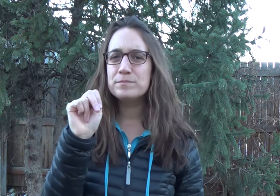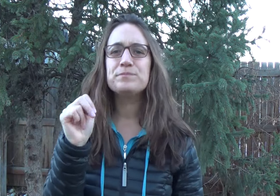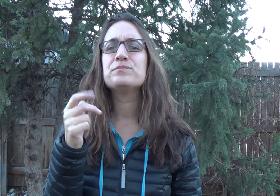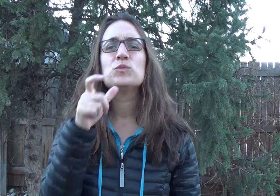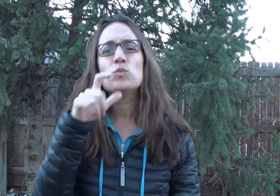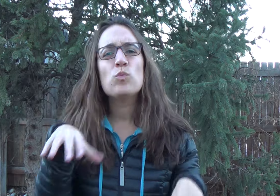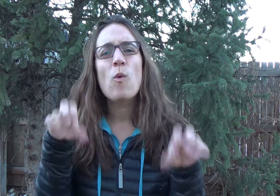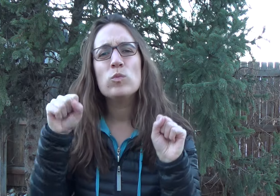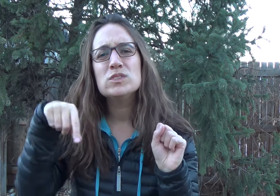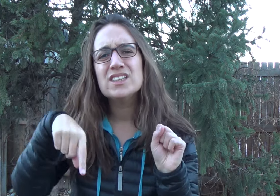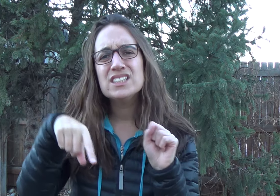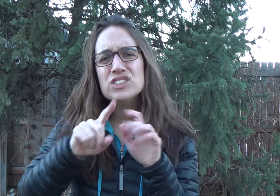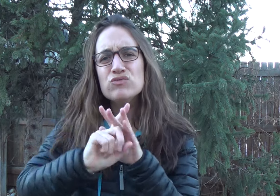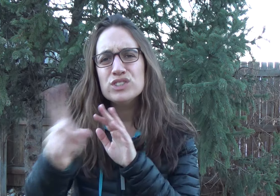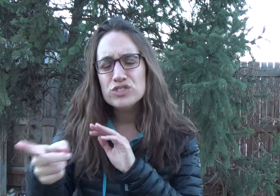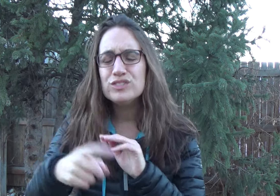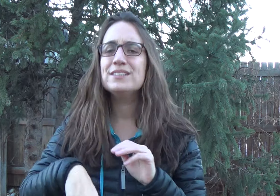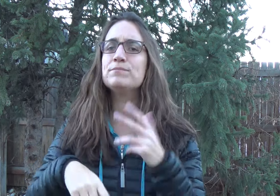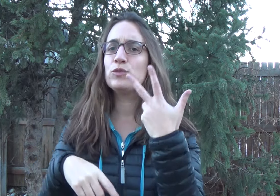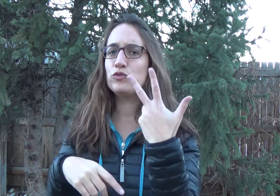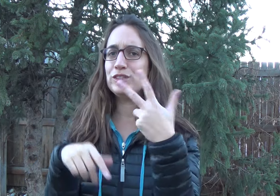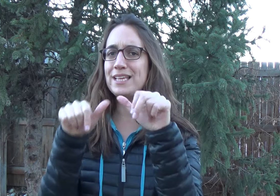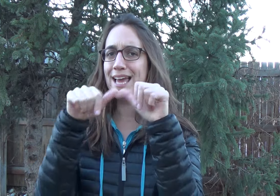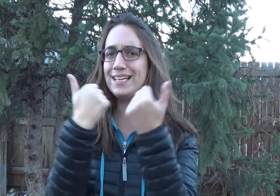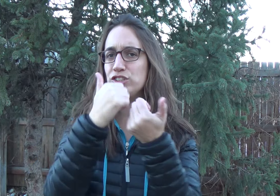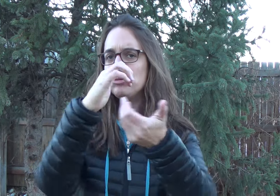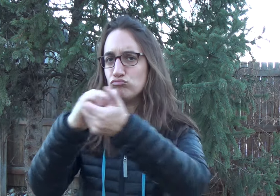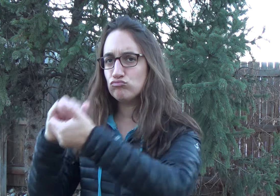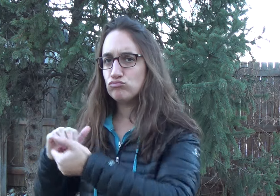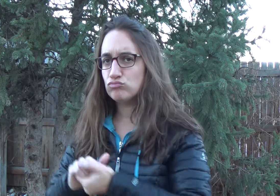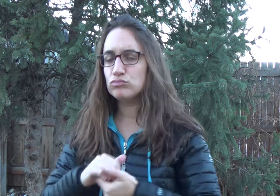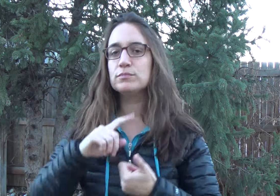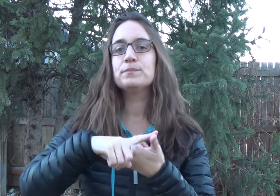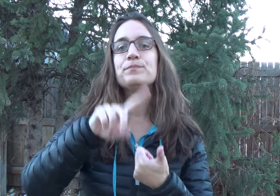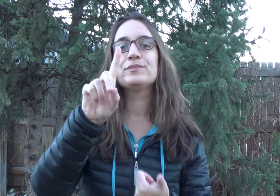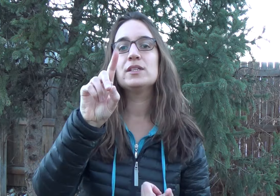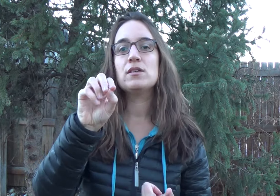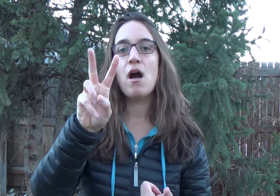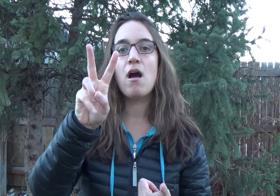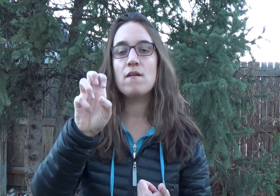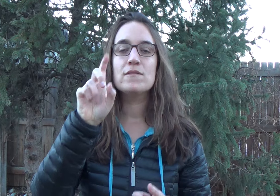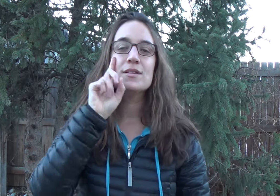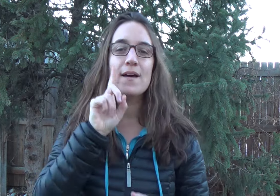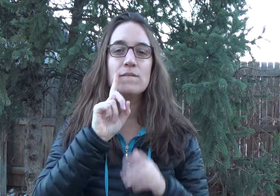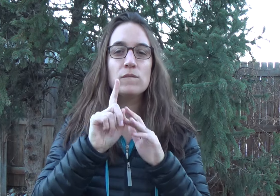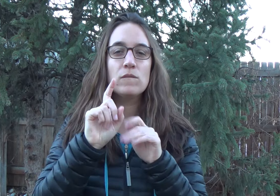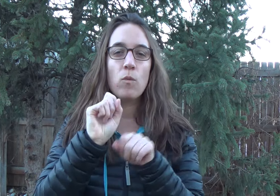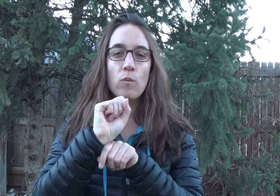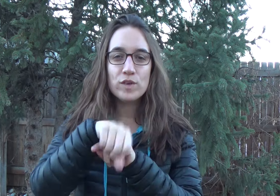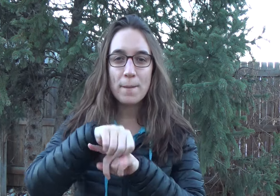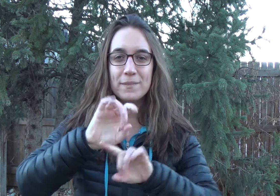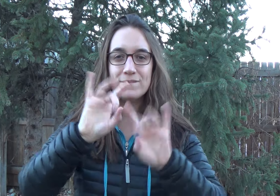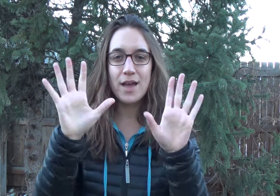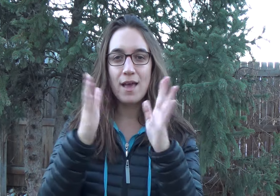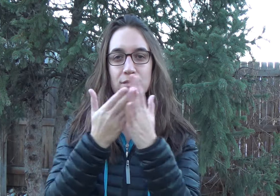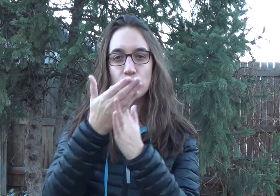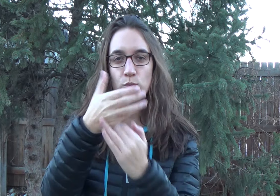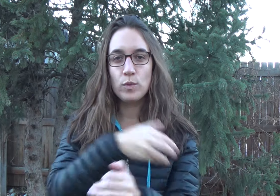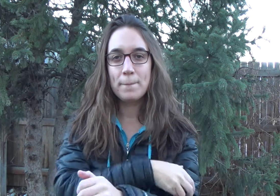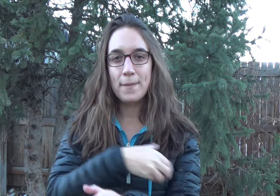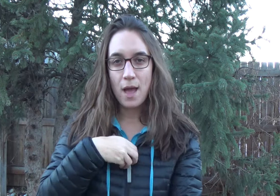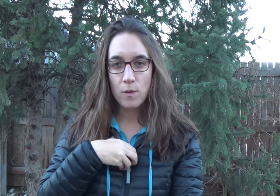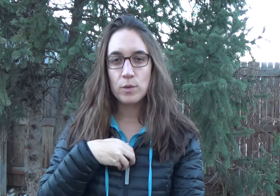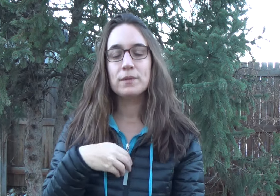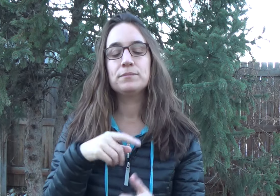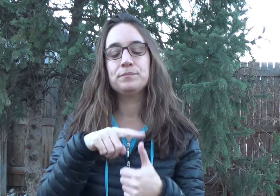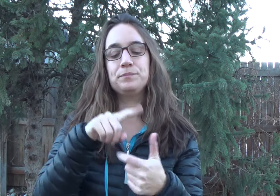The three agencies partnering to host this retreat are: DOVE (Deaf Overcoming Violence through Empowerment),